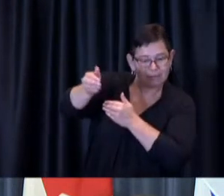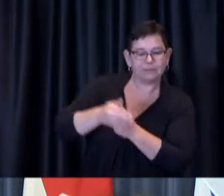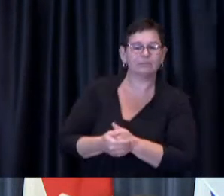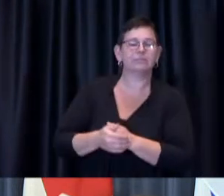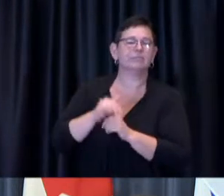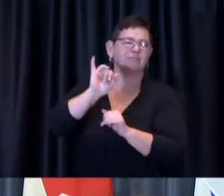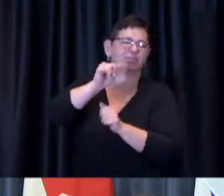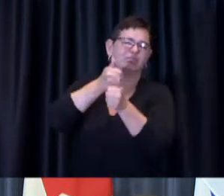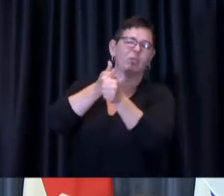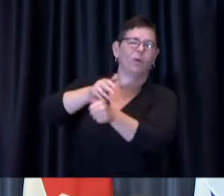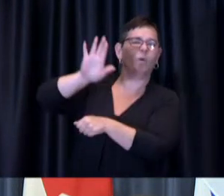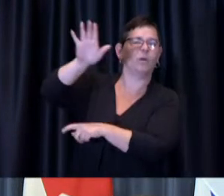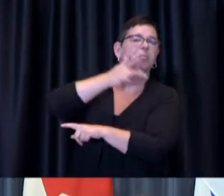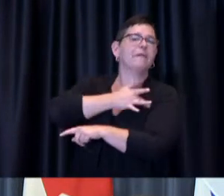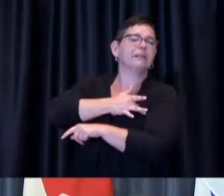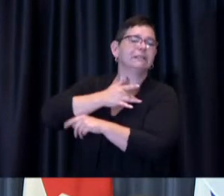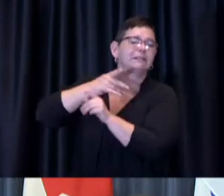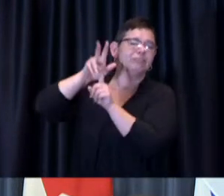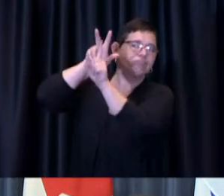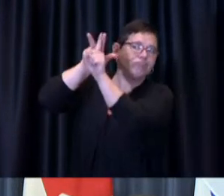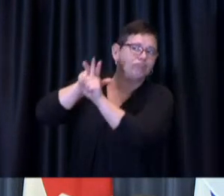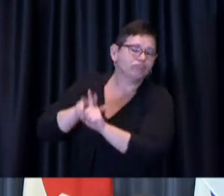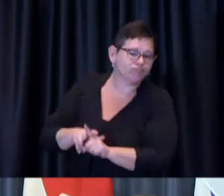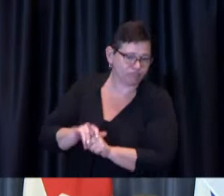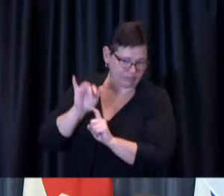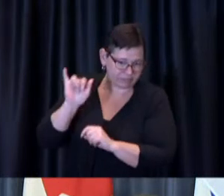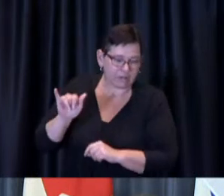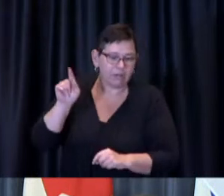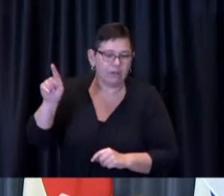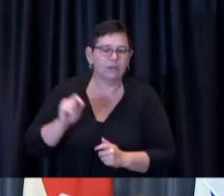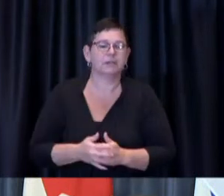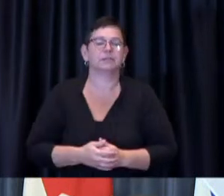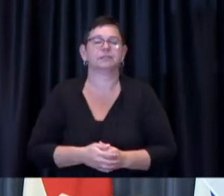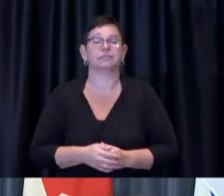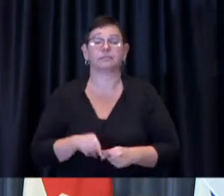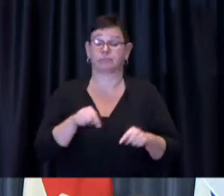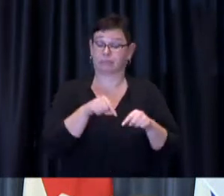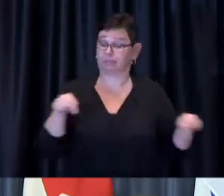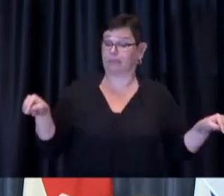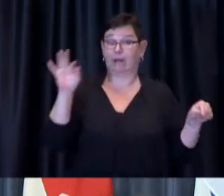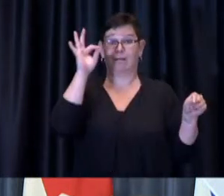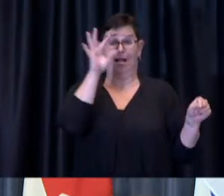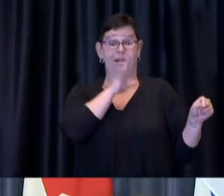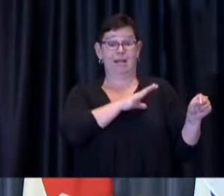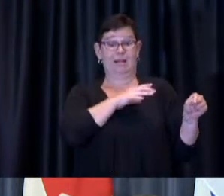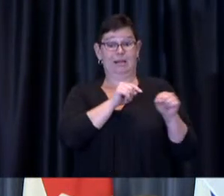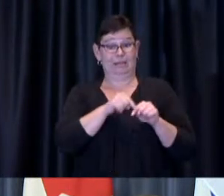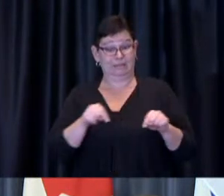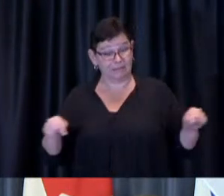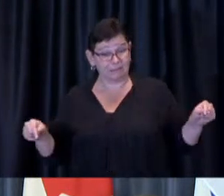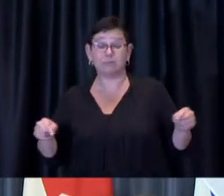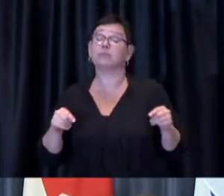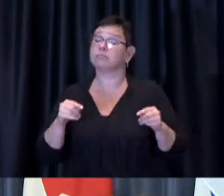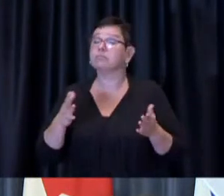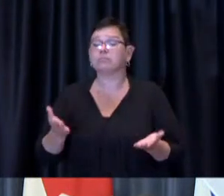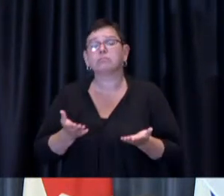All nine City-operated vaccine clinics are offering walk-in vaccinations for anyone 12 years of age or older,